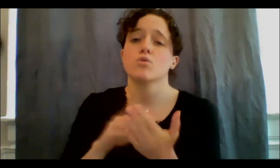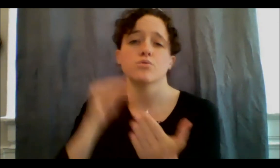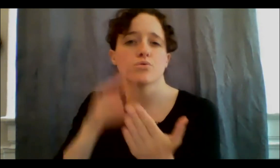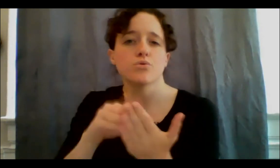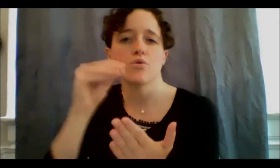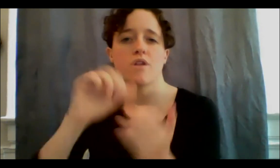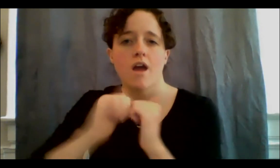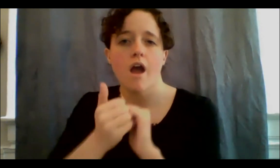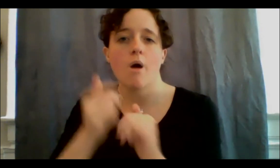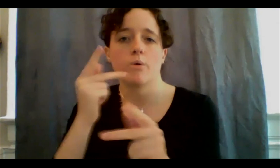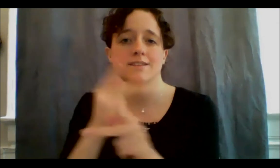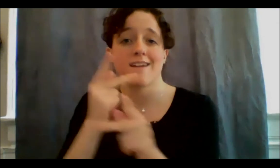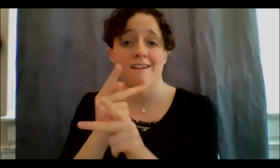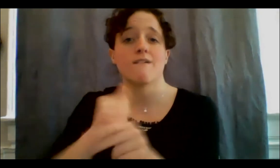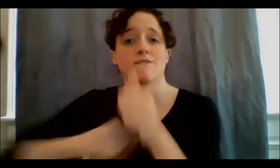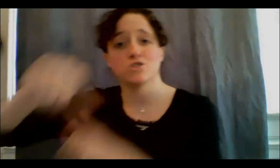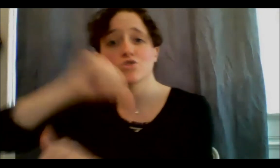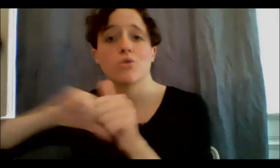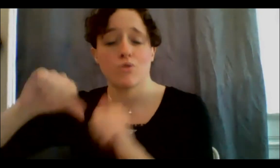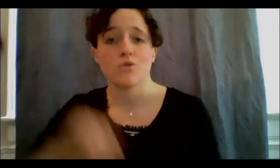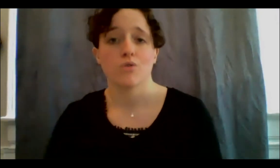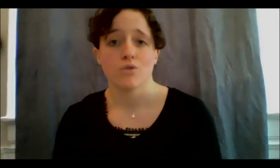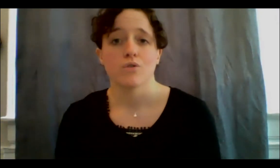And everybody has sort-of been saying, you know, we take care of us, or we take care